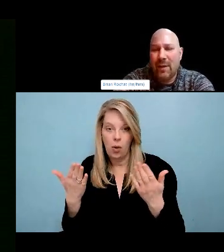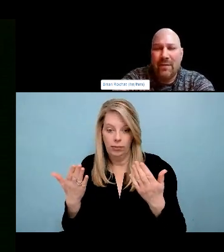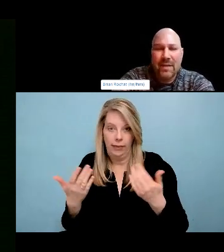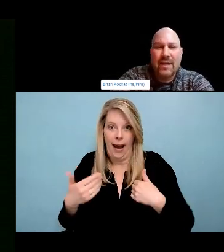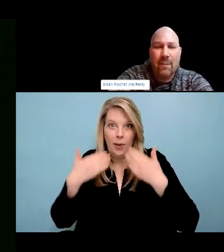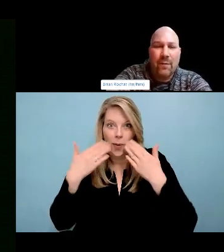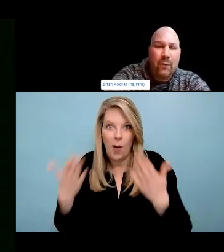landed resources with these 31 First Nations communities.